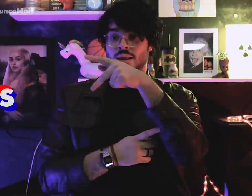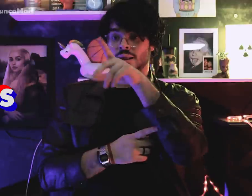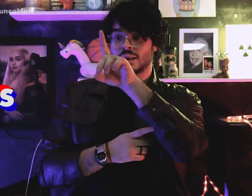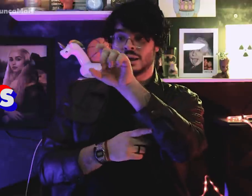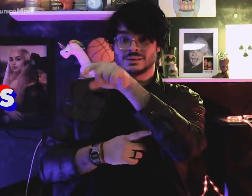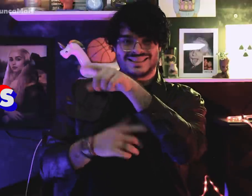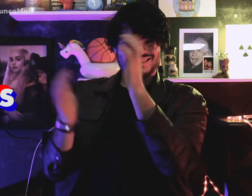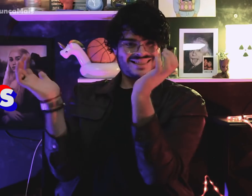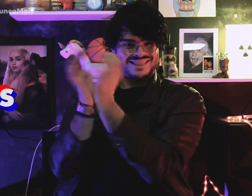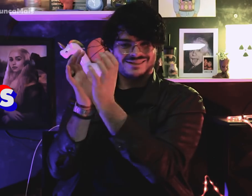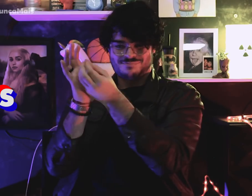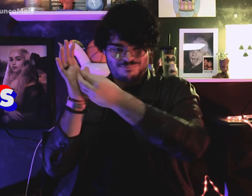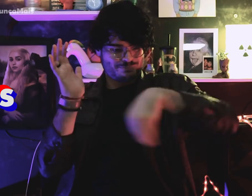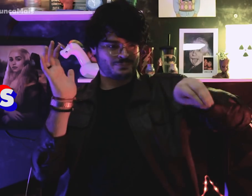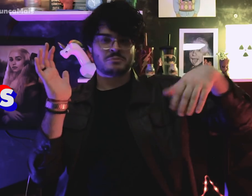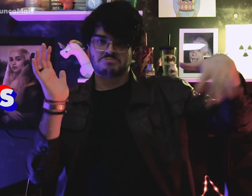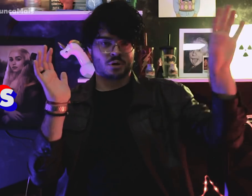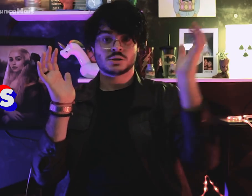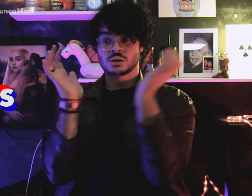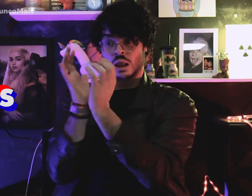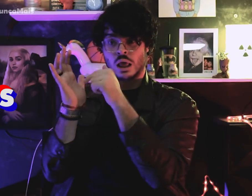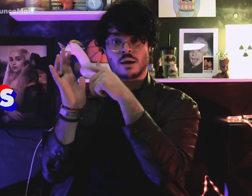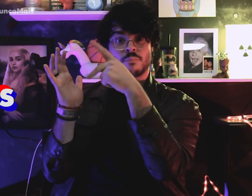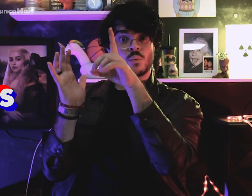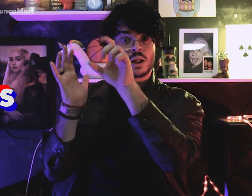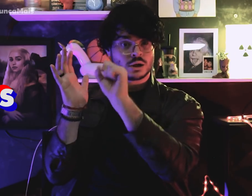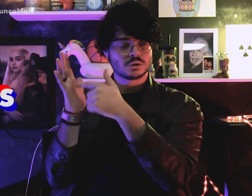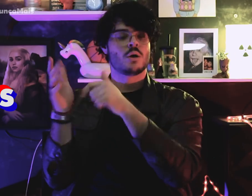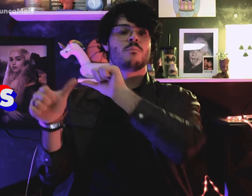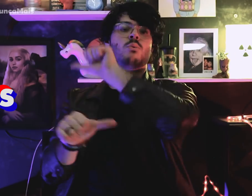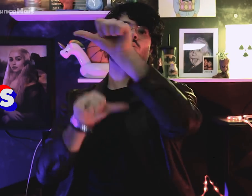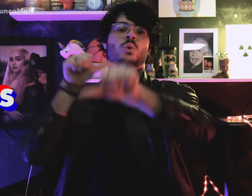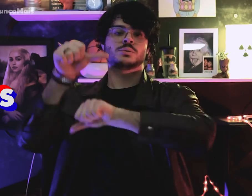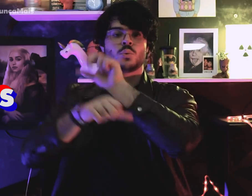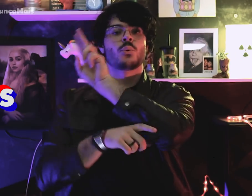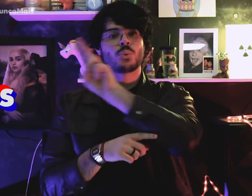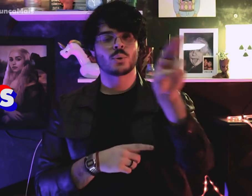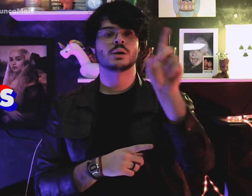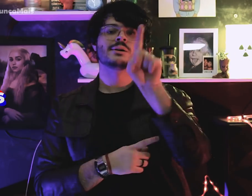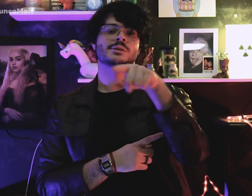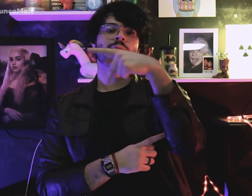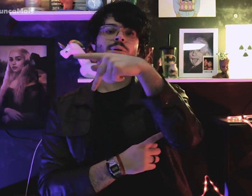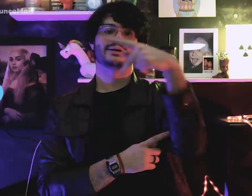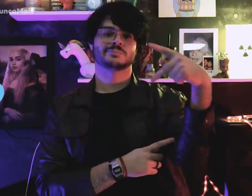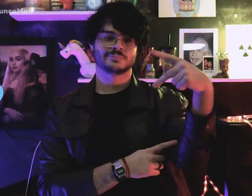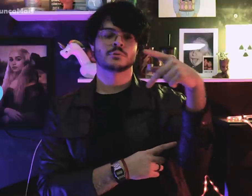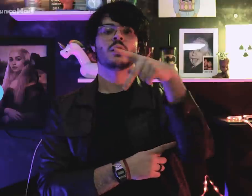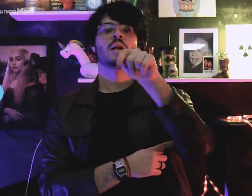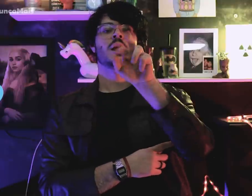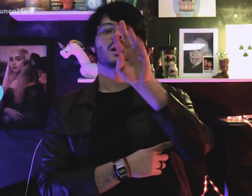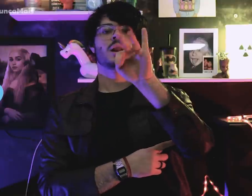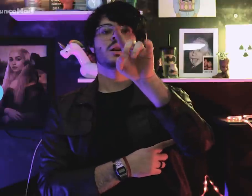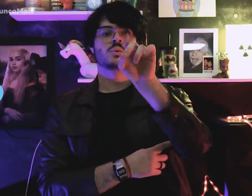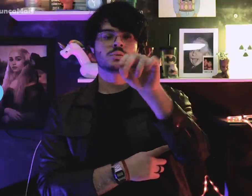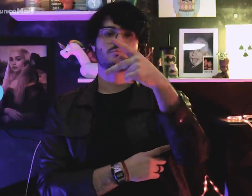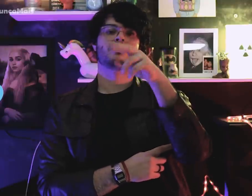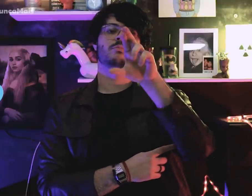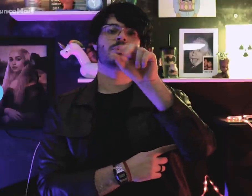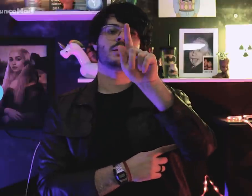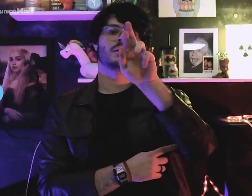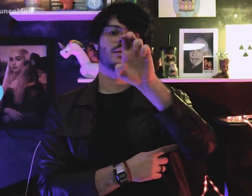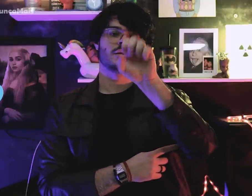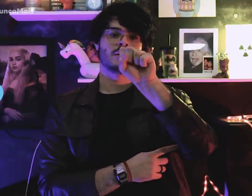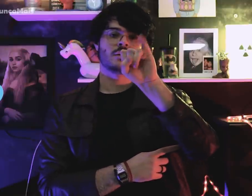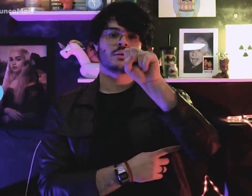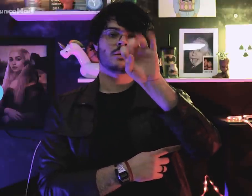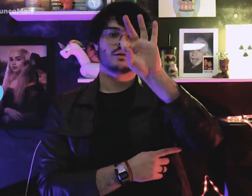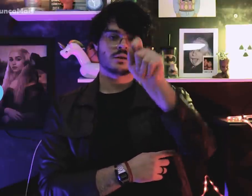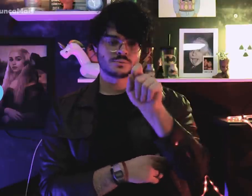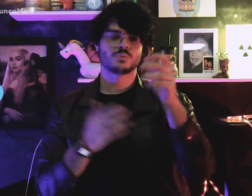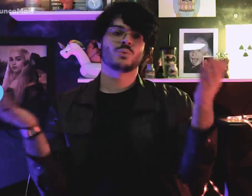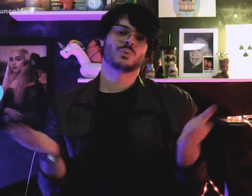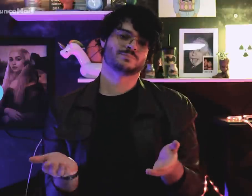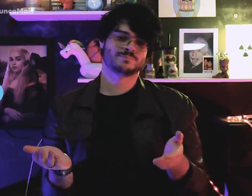O PDS também foi renomeado, e no presente, é conhecido como Partido Progressista (PP).